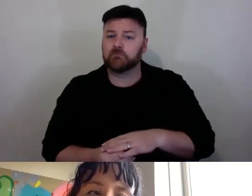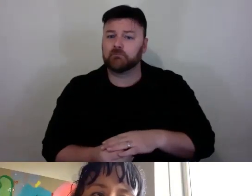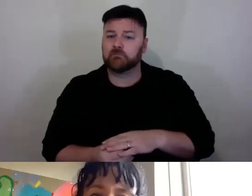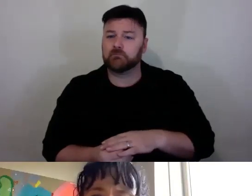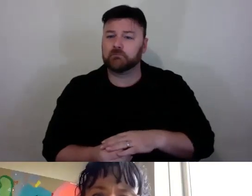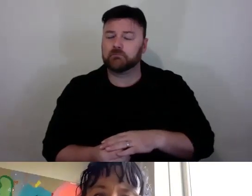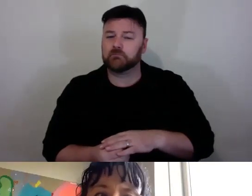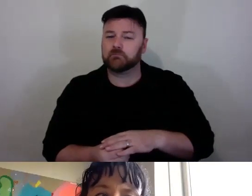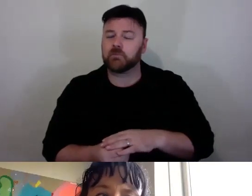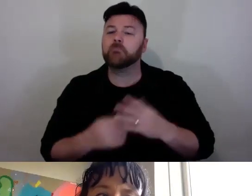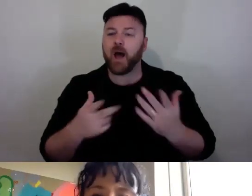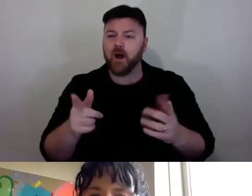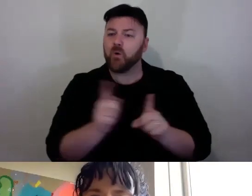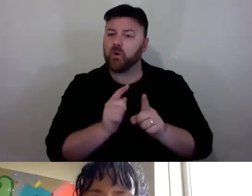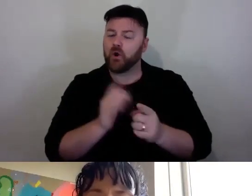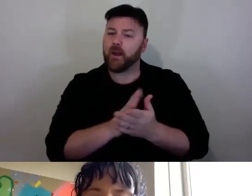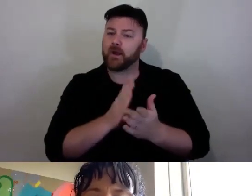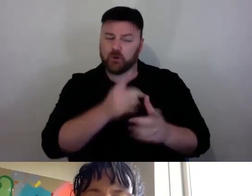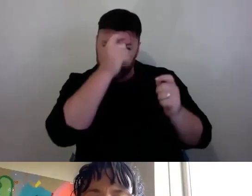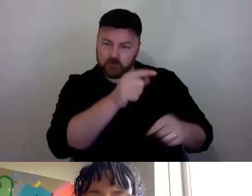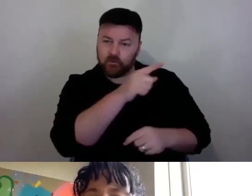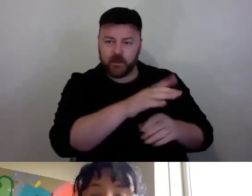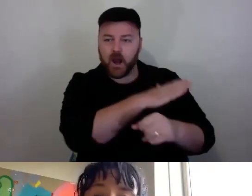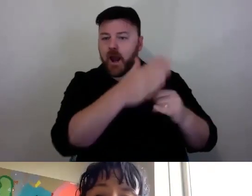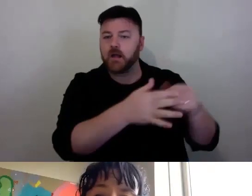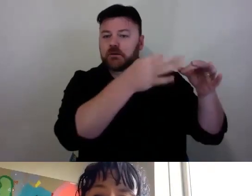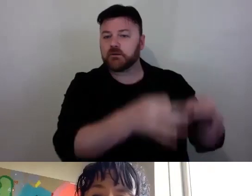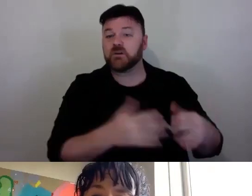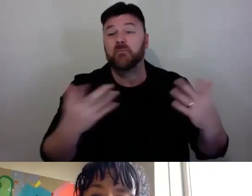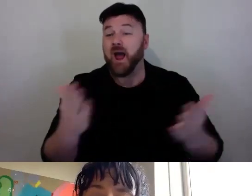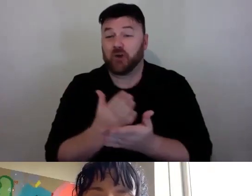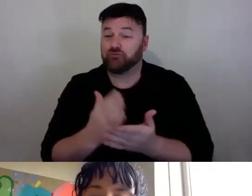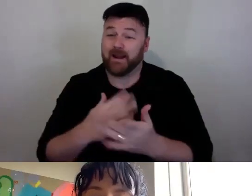But I mean, ultimately, there is no magic formula to make you agree, is there?